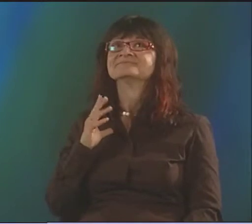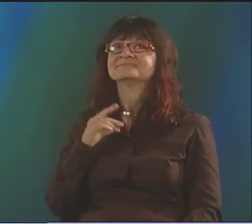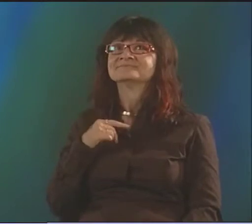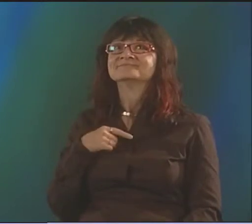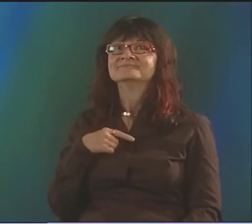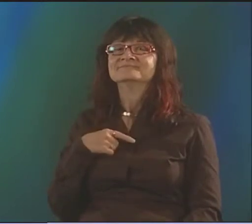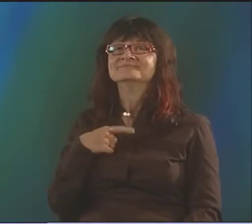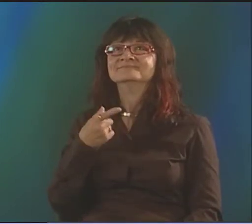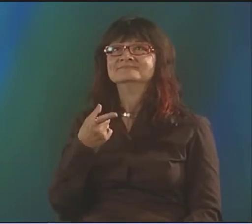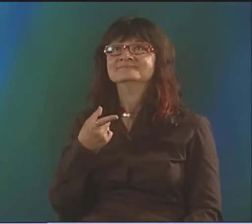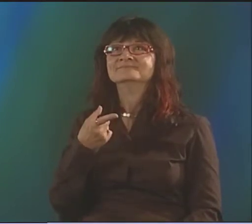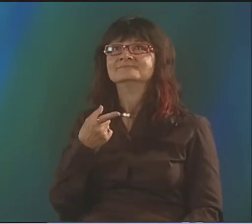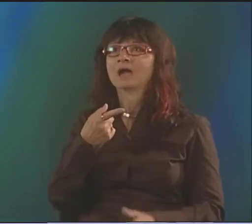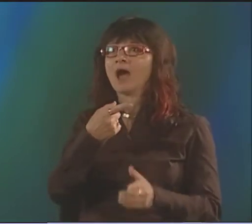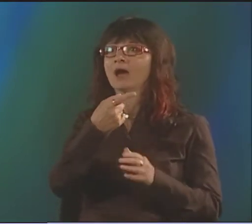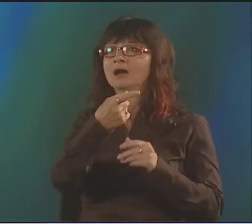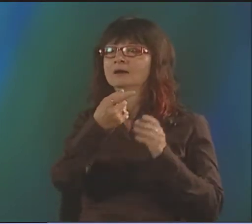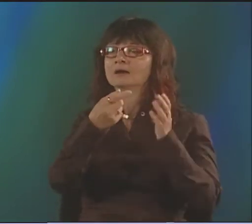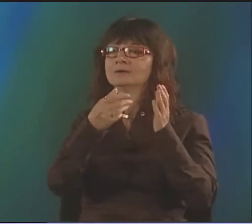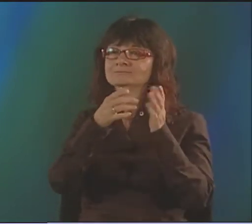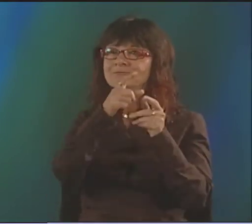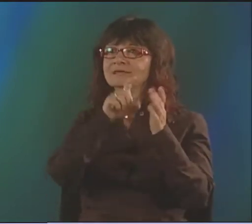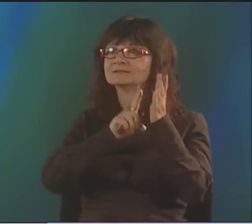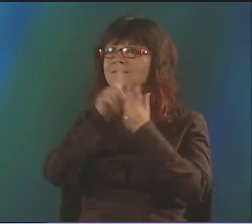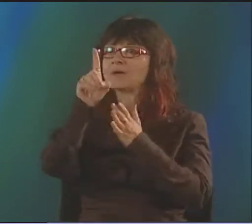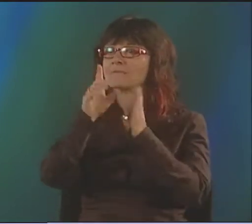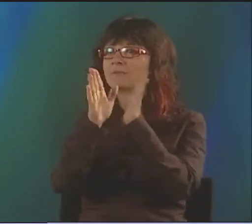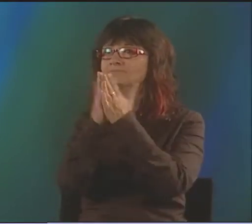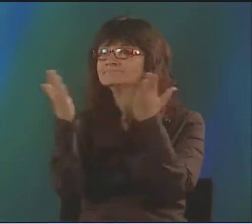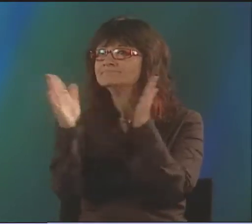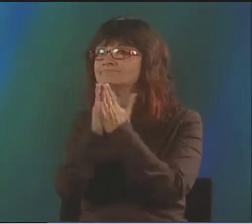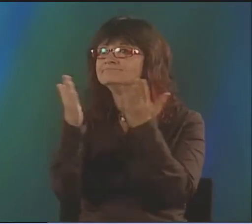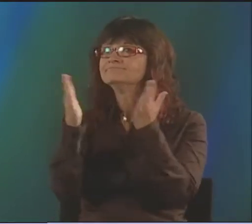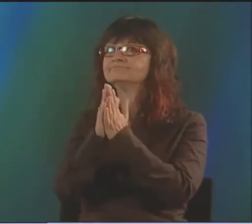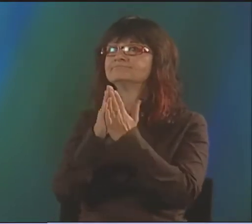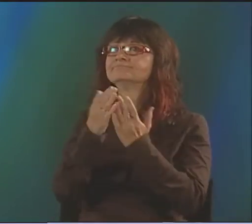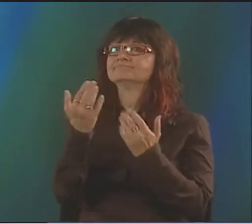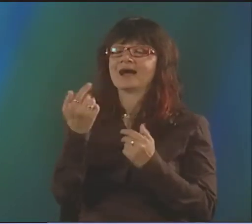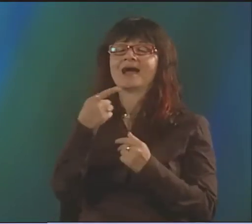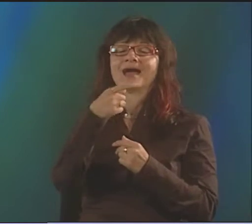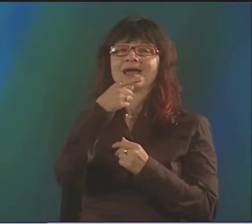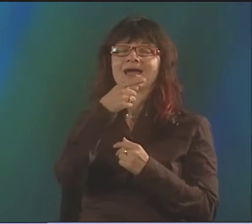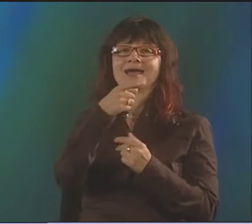REALLY, NOBODY CAN COPY MY WORK, BUT THAT'S WHAT I WAS WORRIED ABOUT BACK THEN.